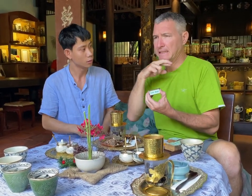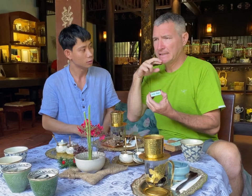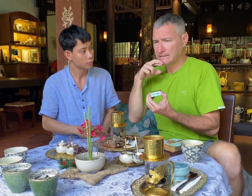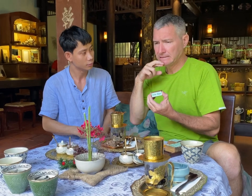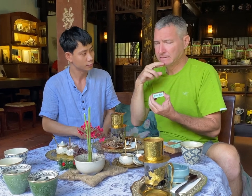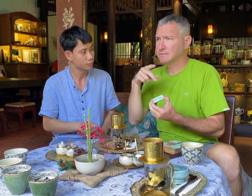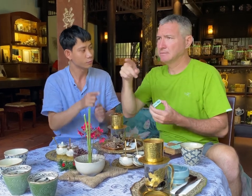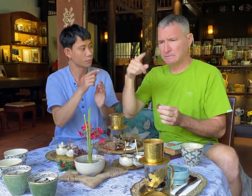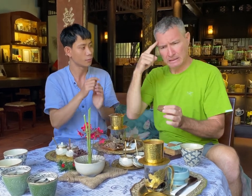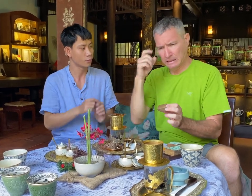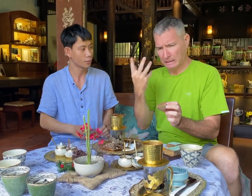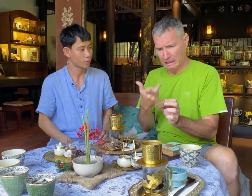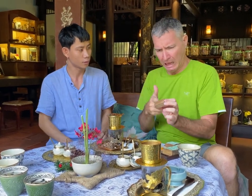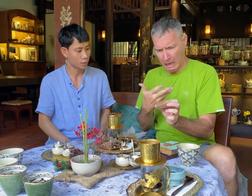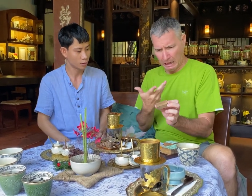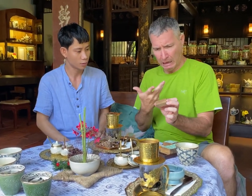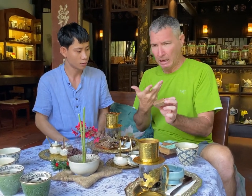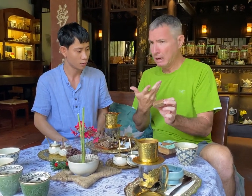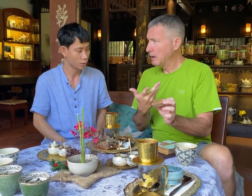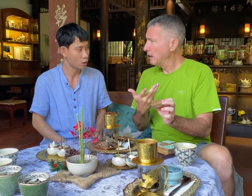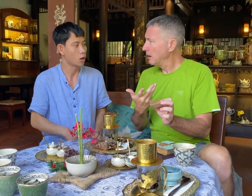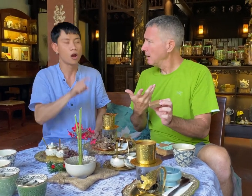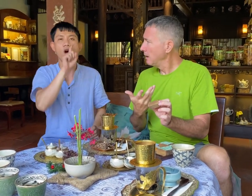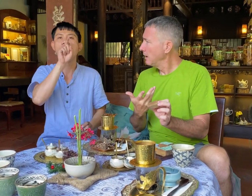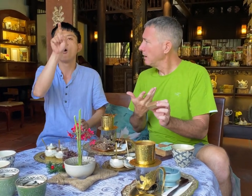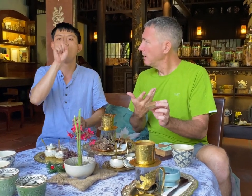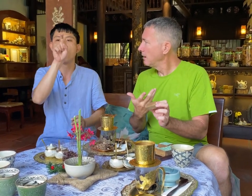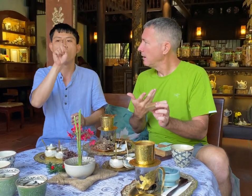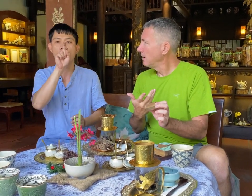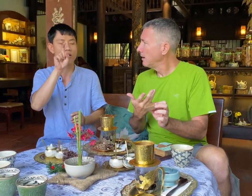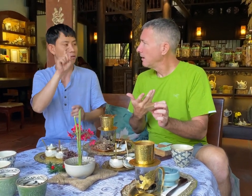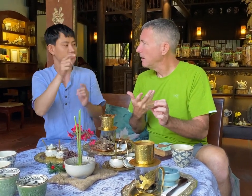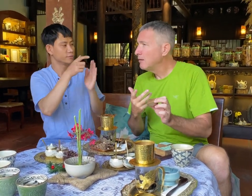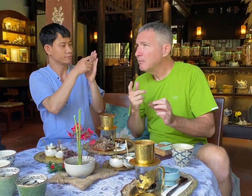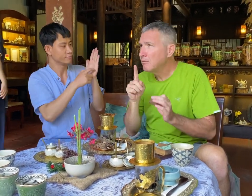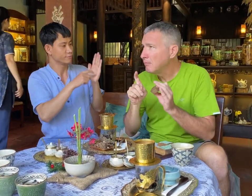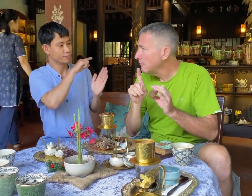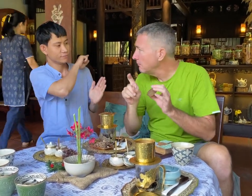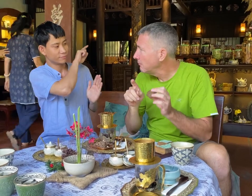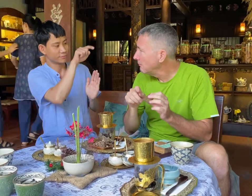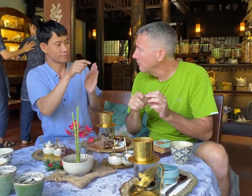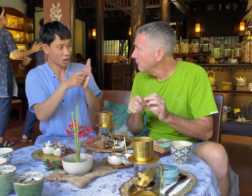couldn't read English. How can you handle it? They could speak their languages